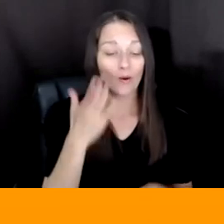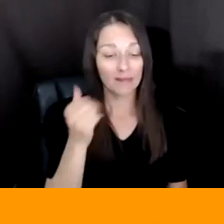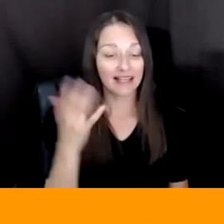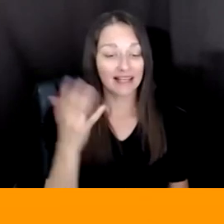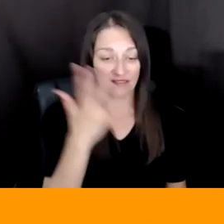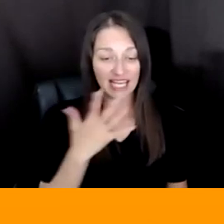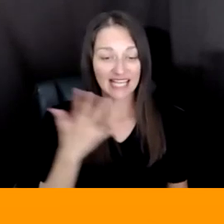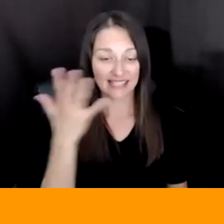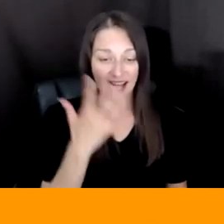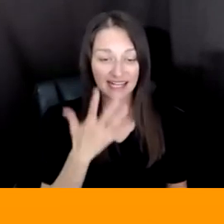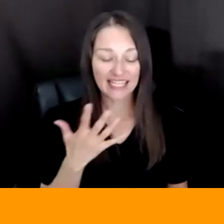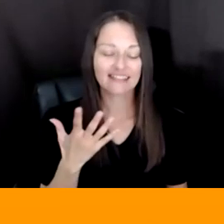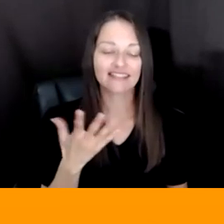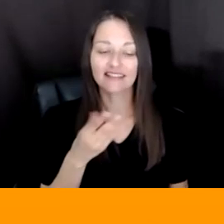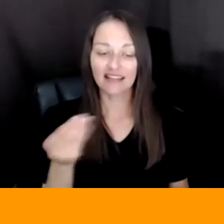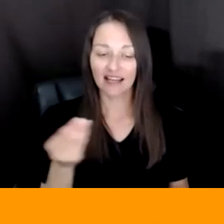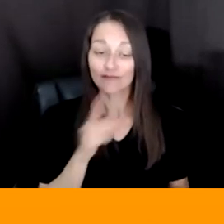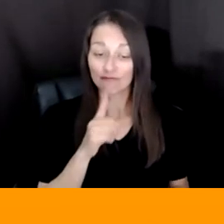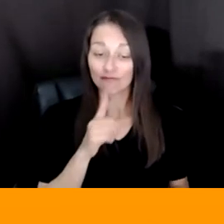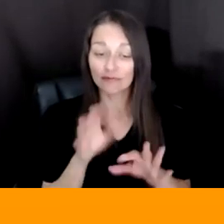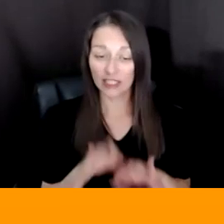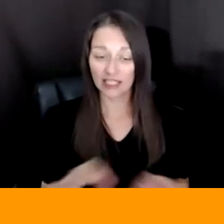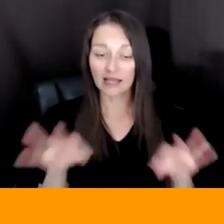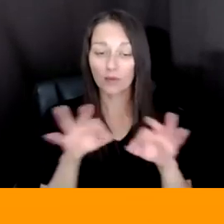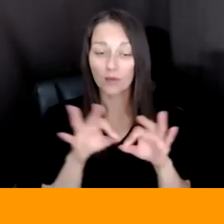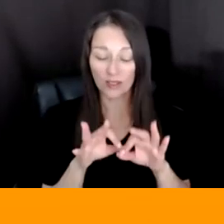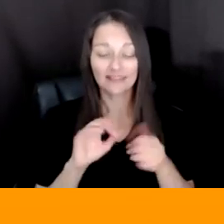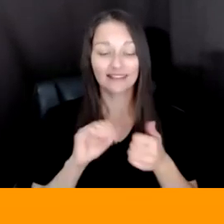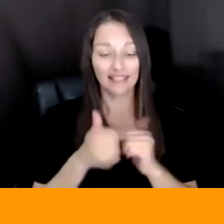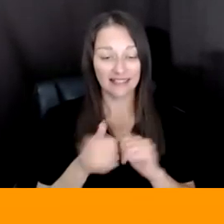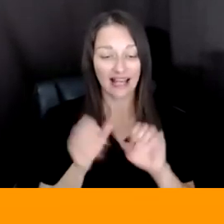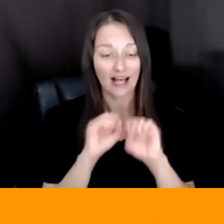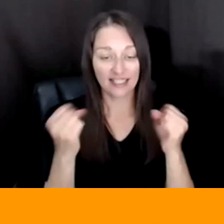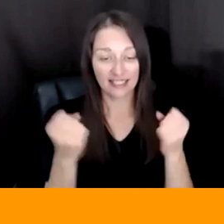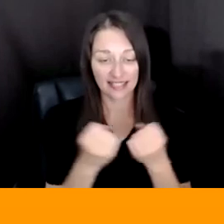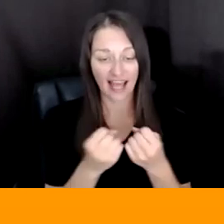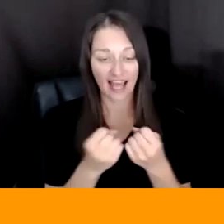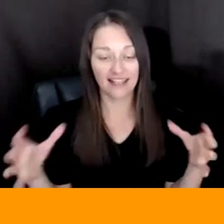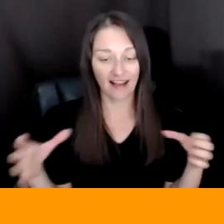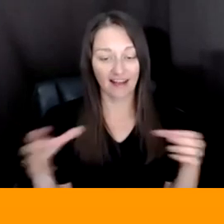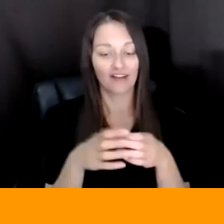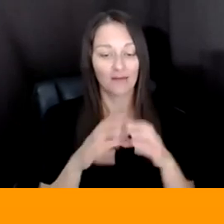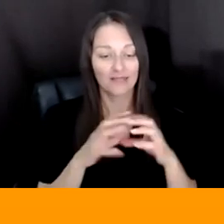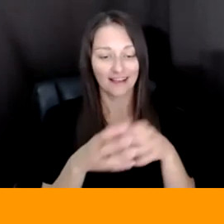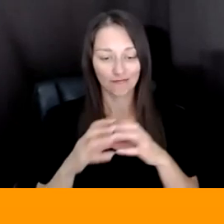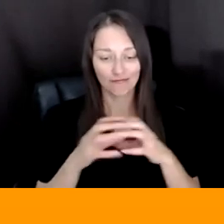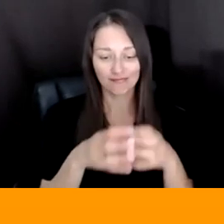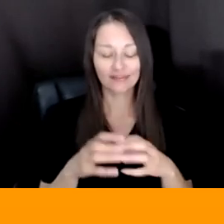IS THE WAYS IN WHICH WE INTERSECT SOCIETY. AND SO MY AESTHETICS ALSO SHIFT ALL THE TIME BECAUSE